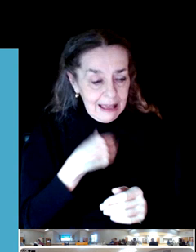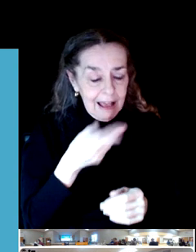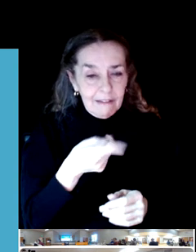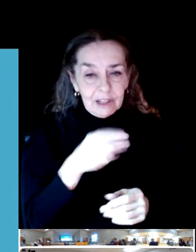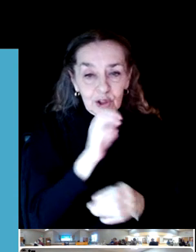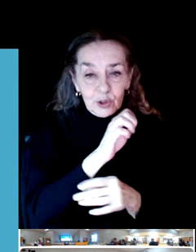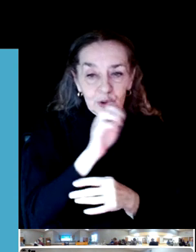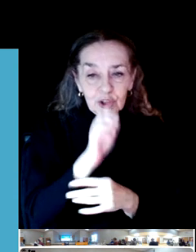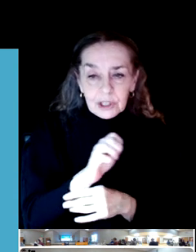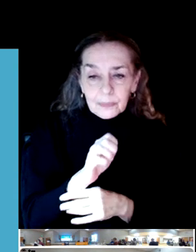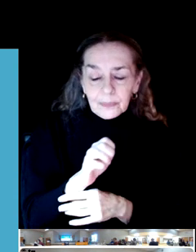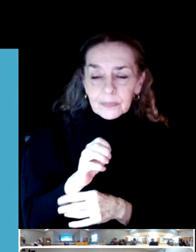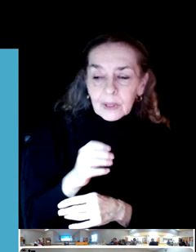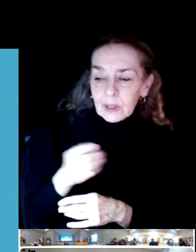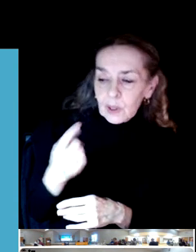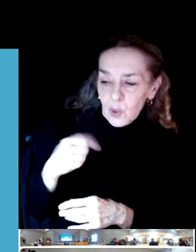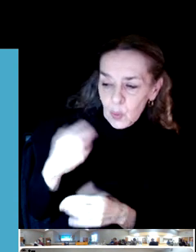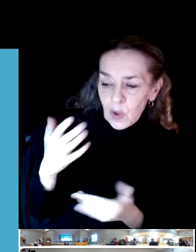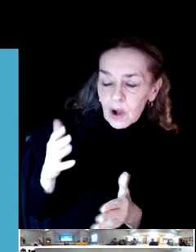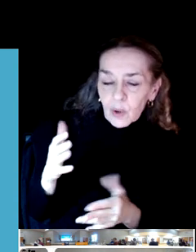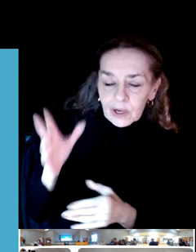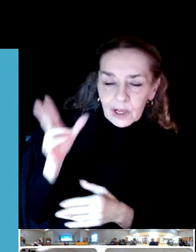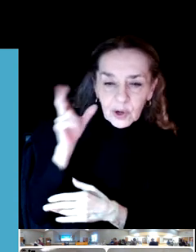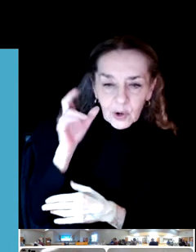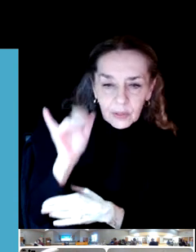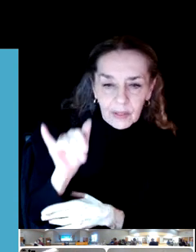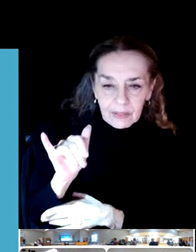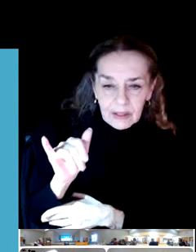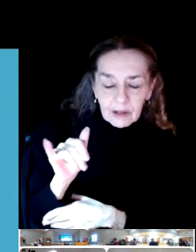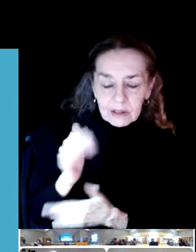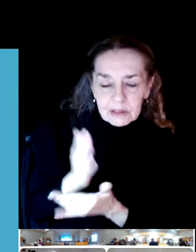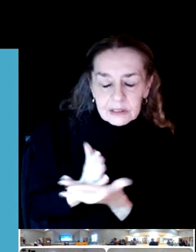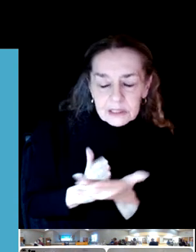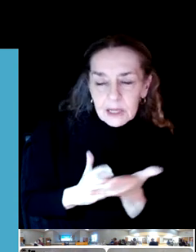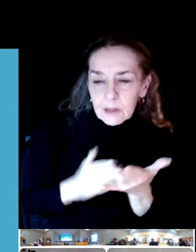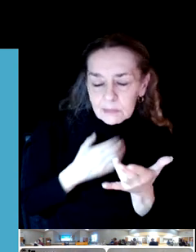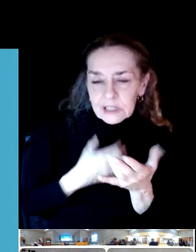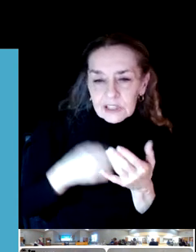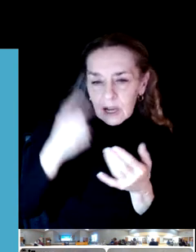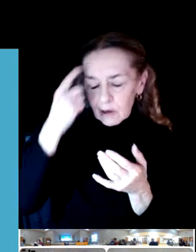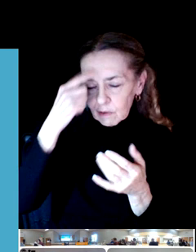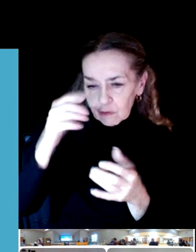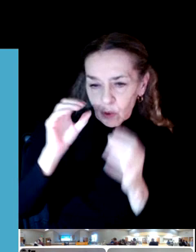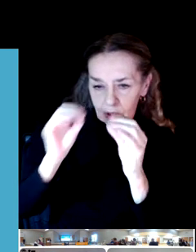We did hear that there is a desire for instruction for disc golf.